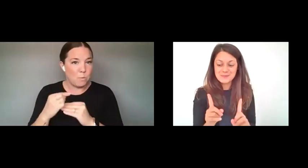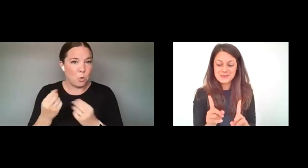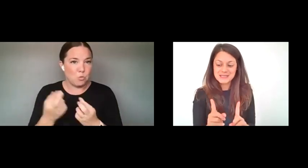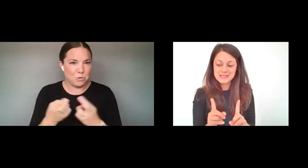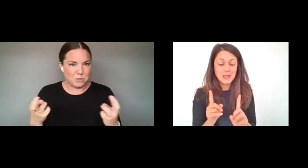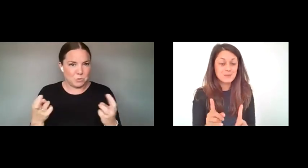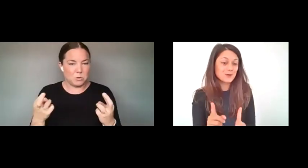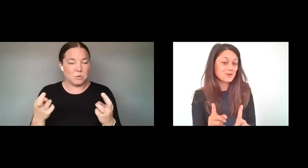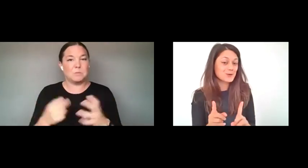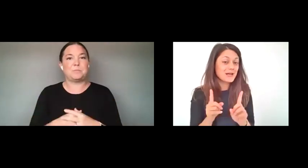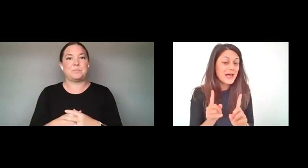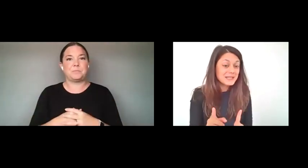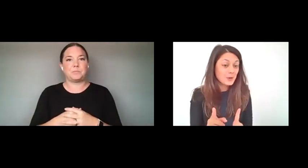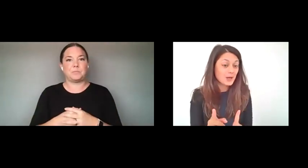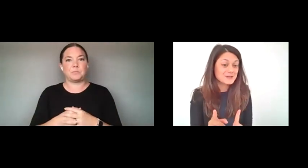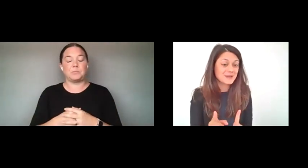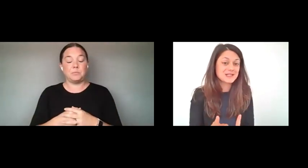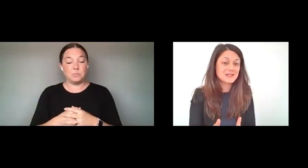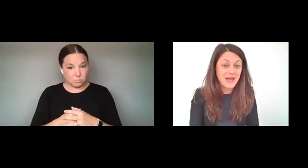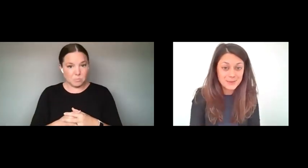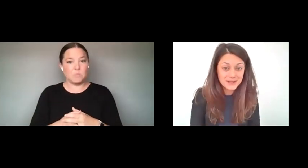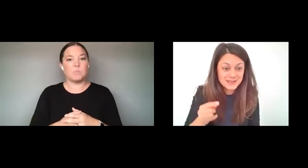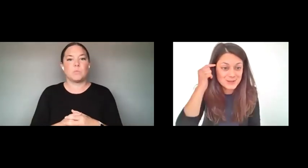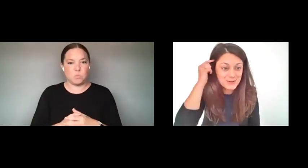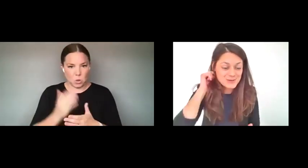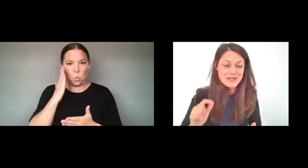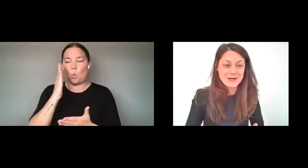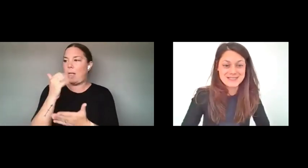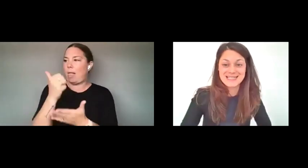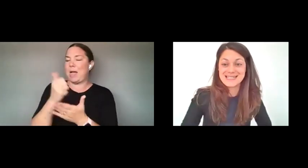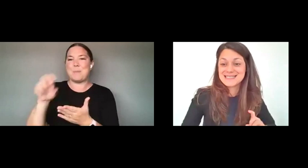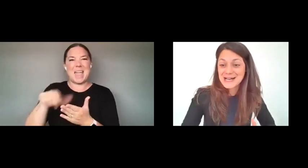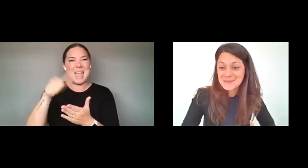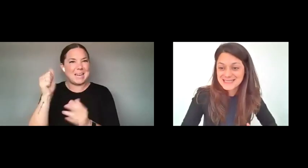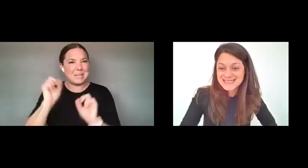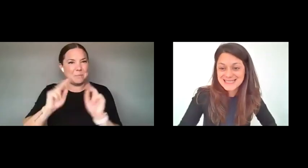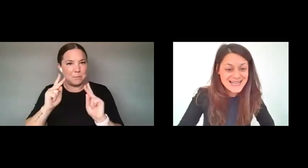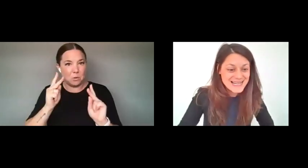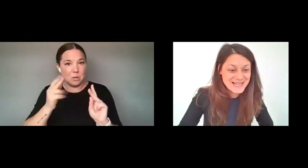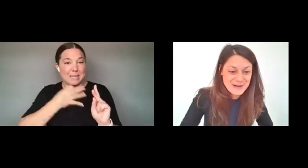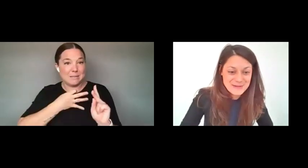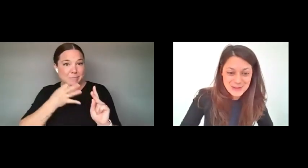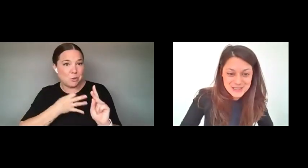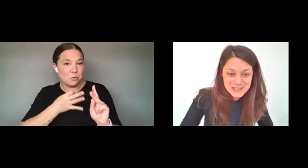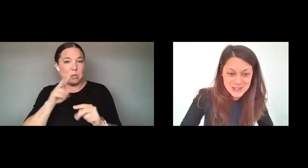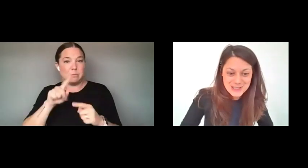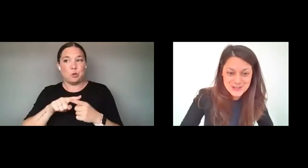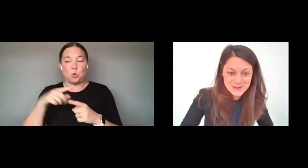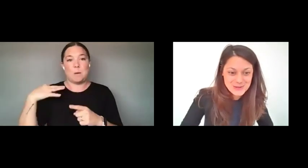BE HELPFUL FOR ANY PROSPECTIVE APPLICANT TO THE ARTS ENDOWMENT. SO I'M GOING TO SHARE MY SCREEN